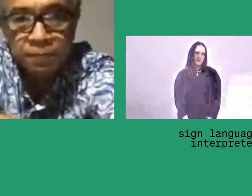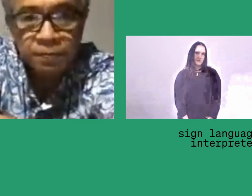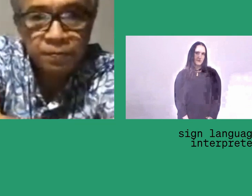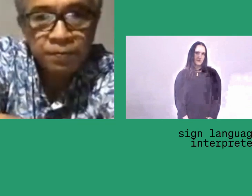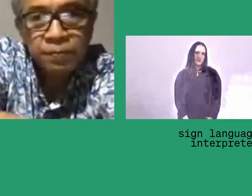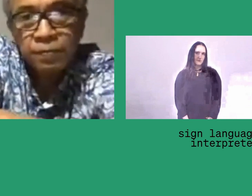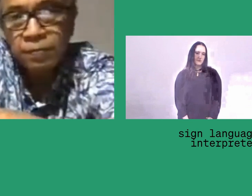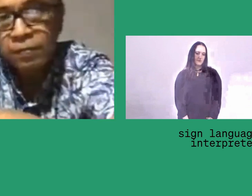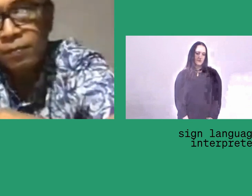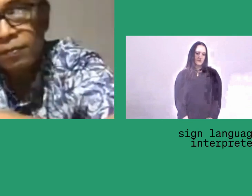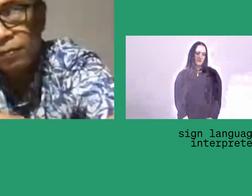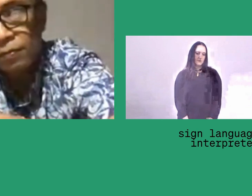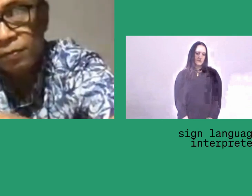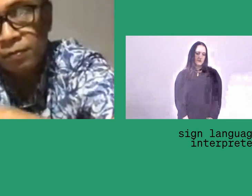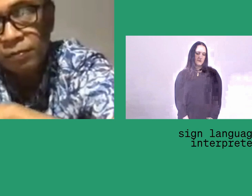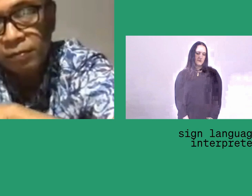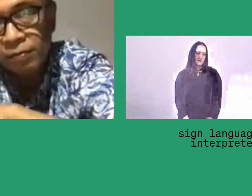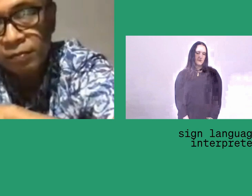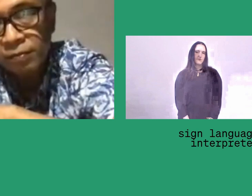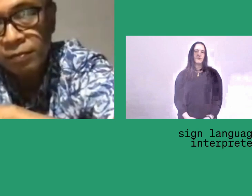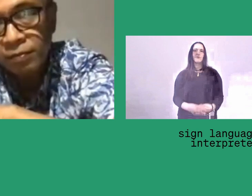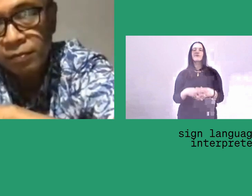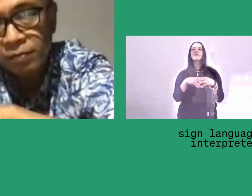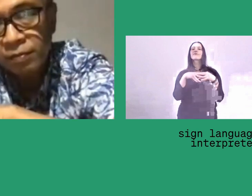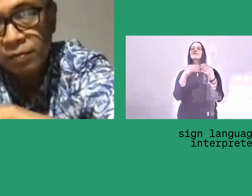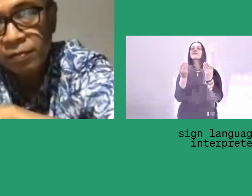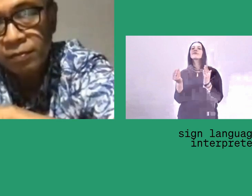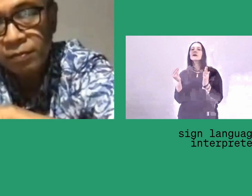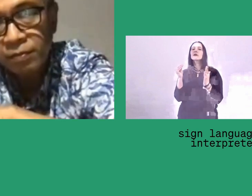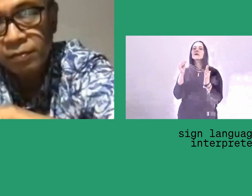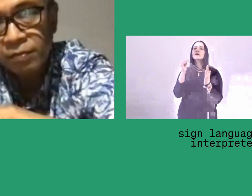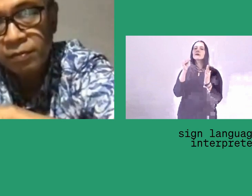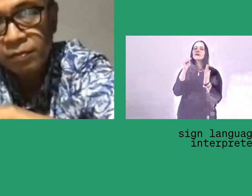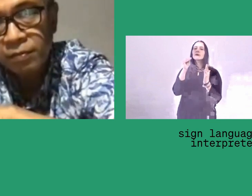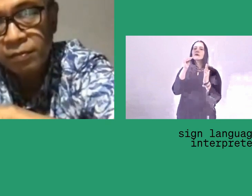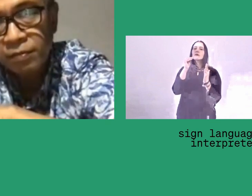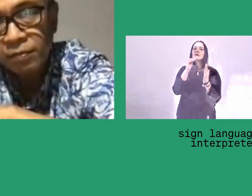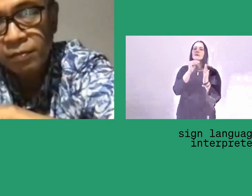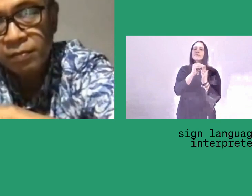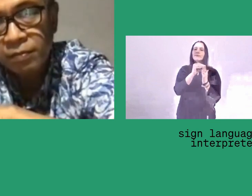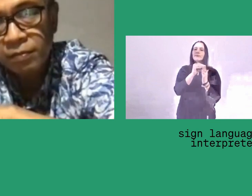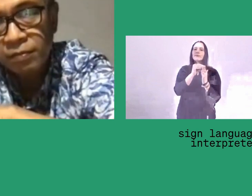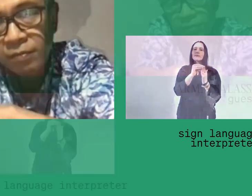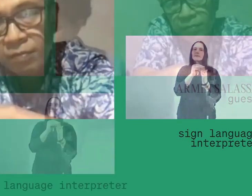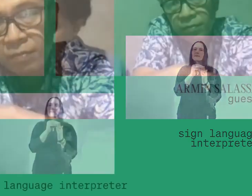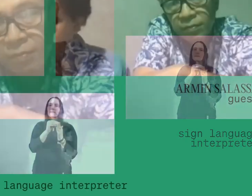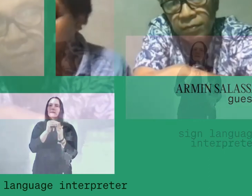I want to add something about seed breeding, the process of seed breeding where women play a very important role.